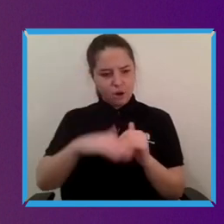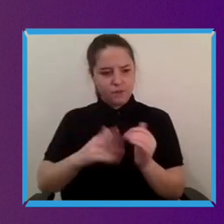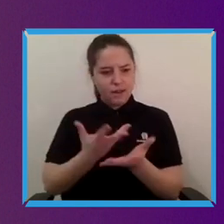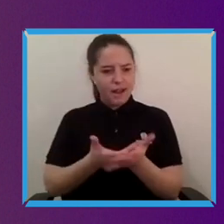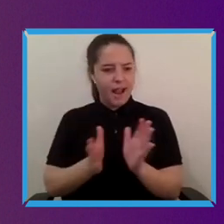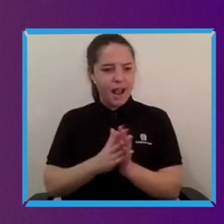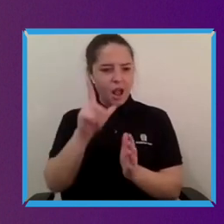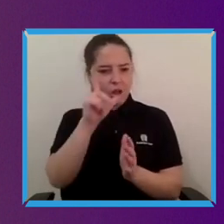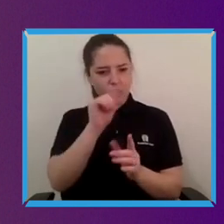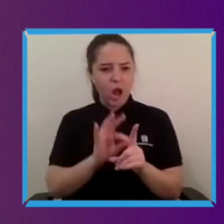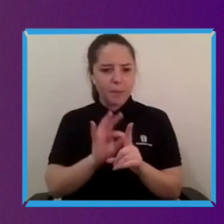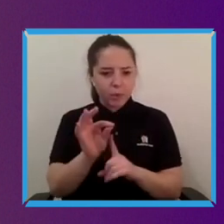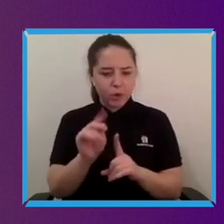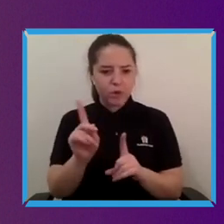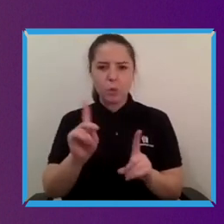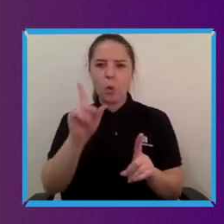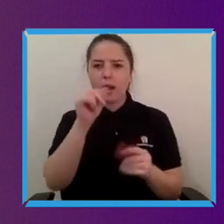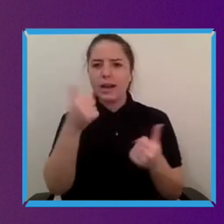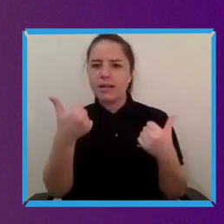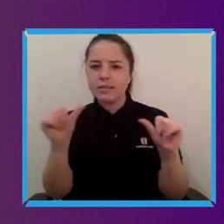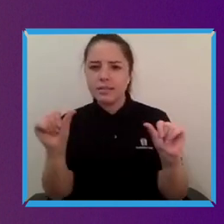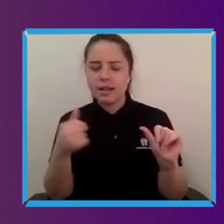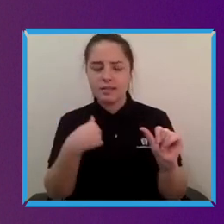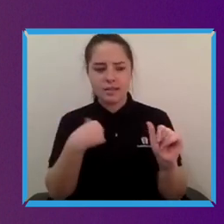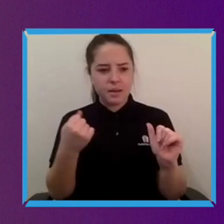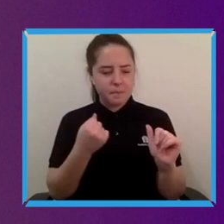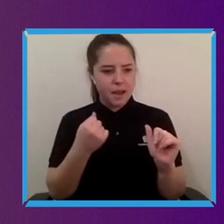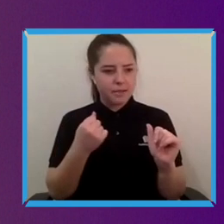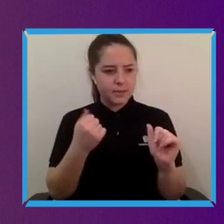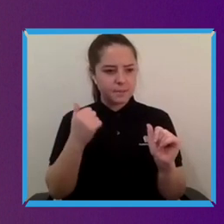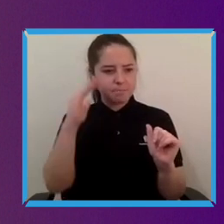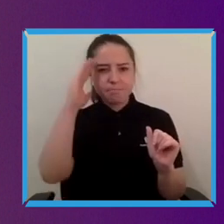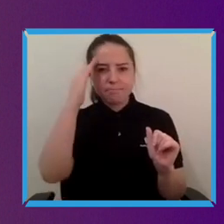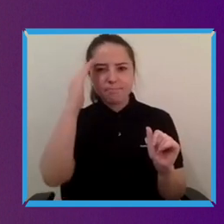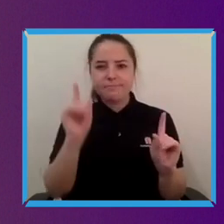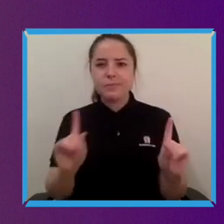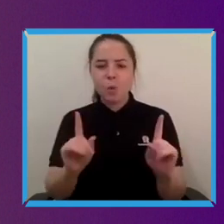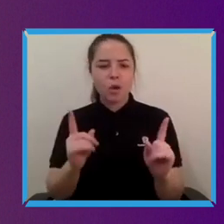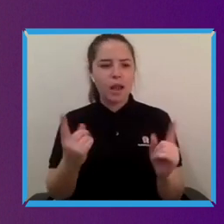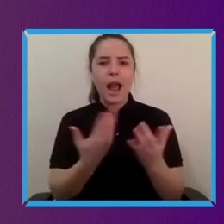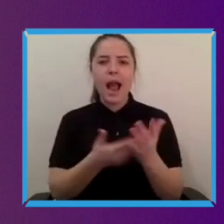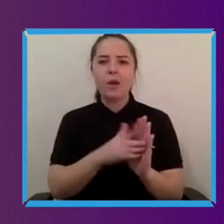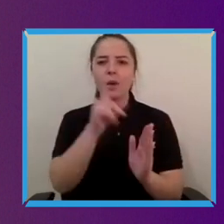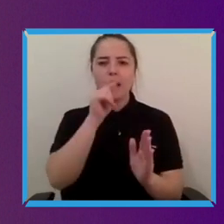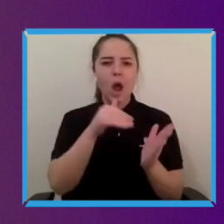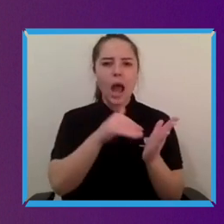experience that confers you know benefits to those around me like and where can I use my experience of